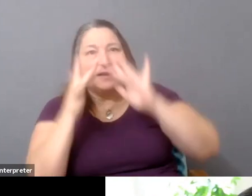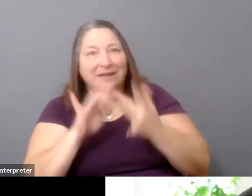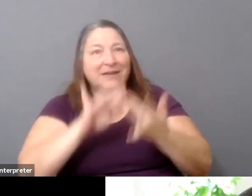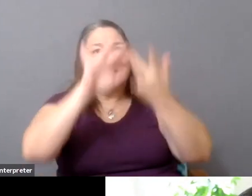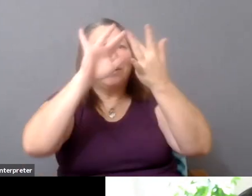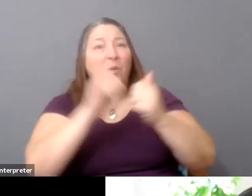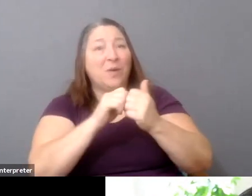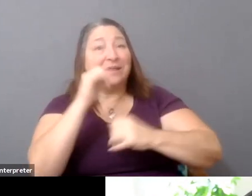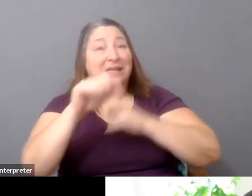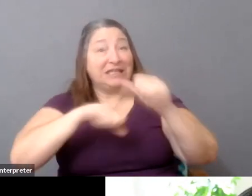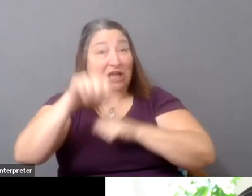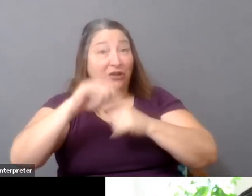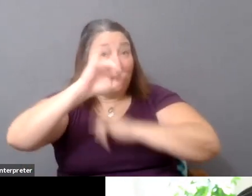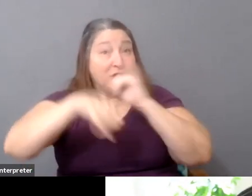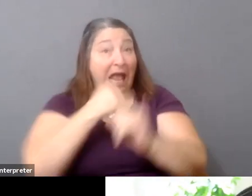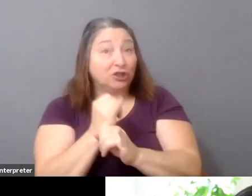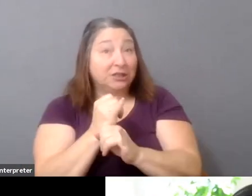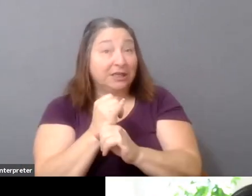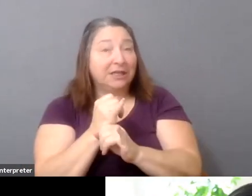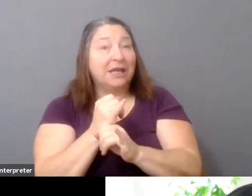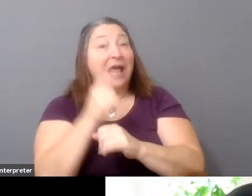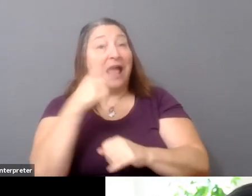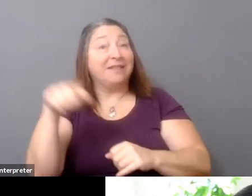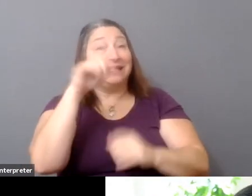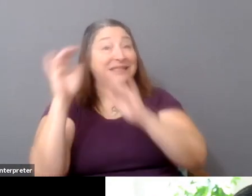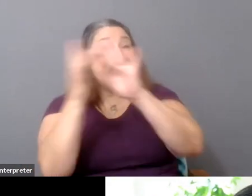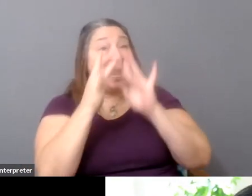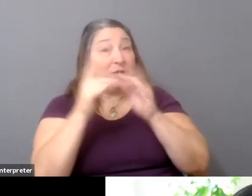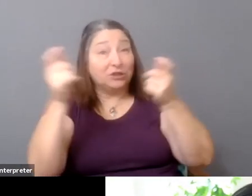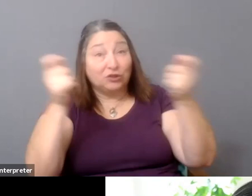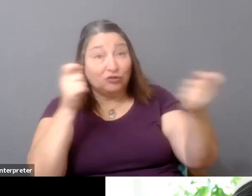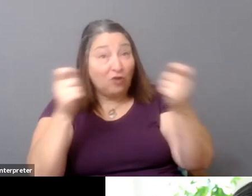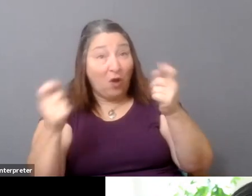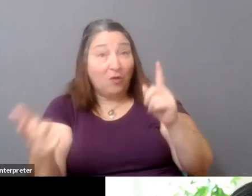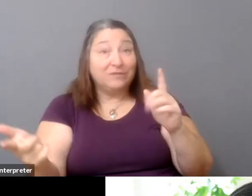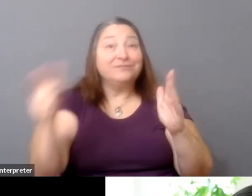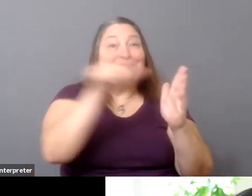and control of these networks happens to fall to corporations